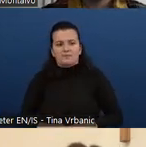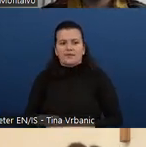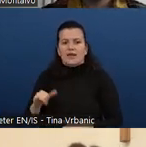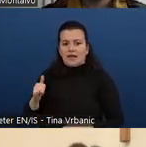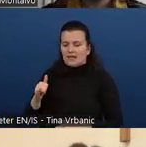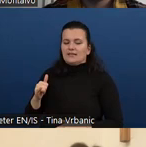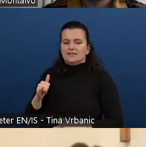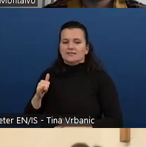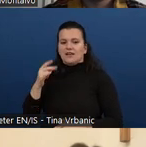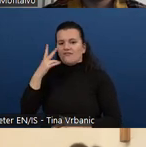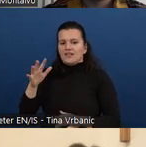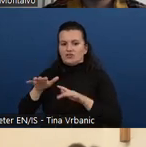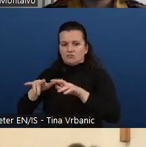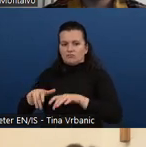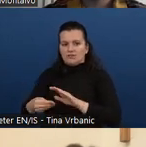Yeah, that's it.